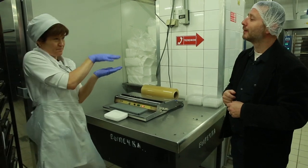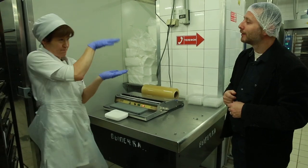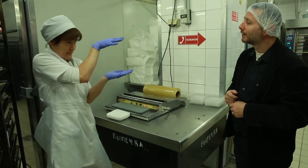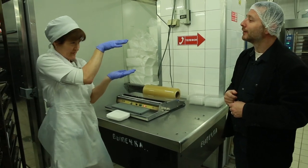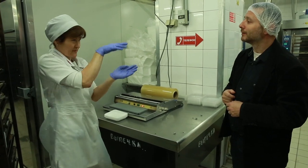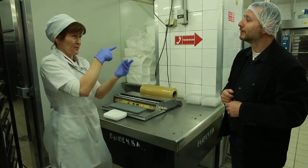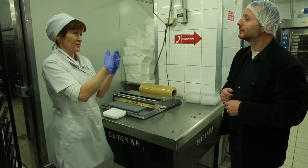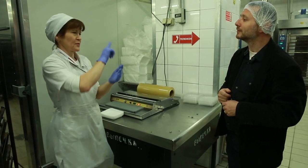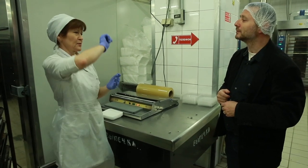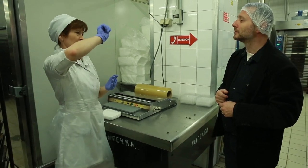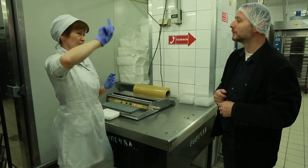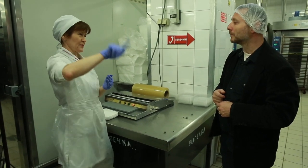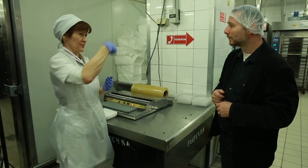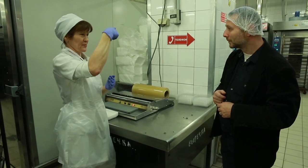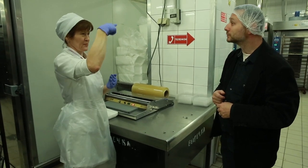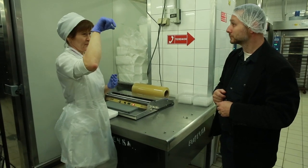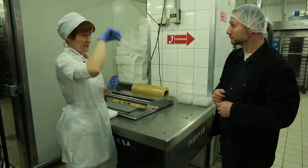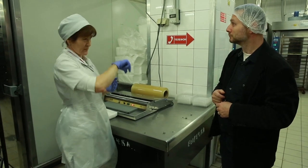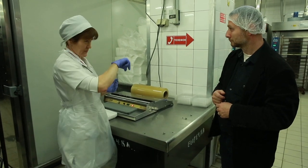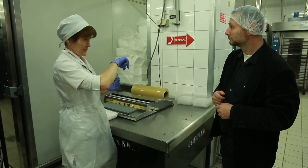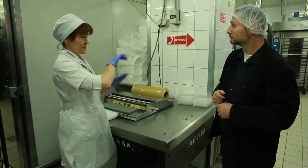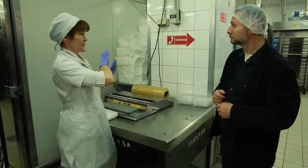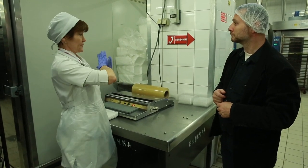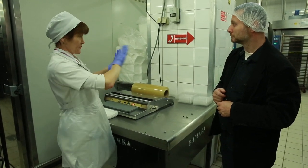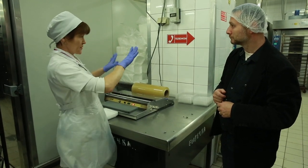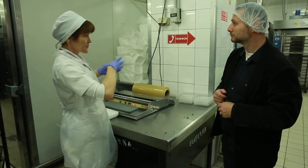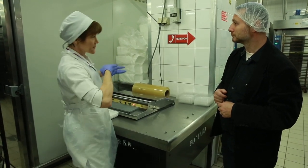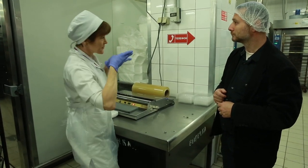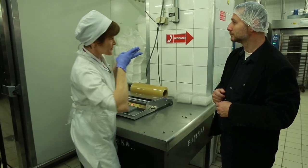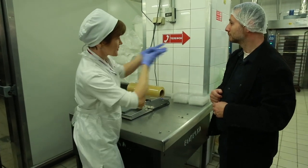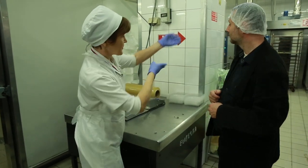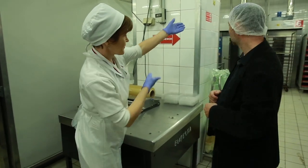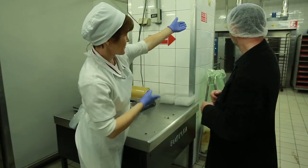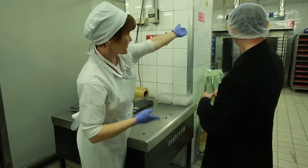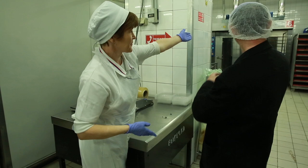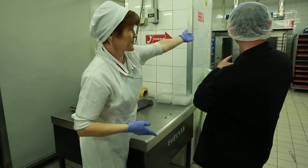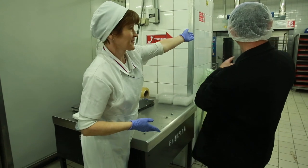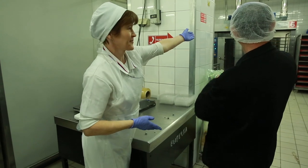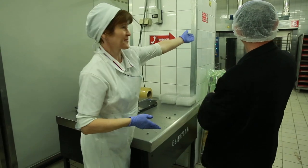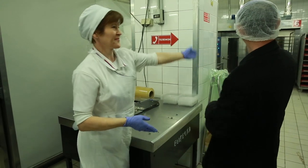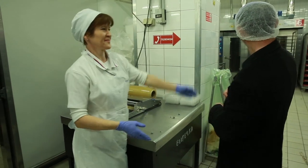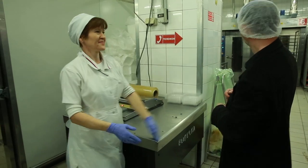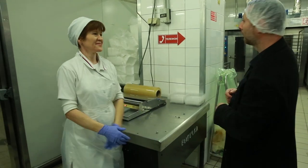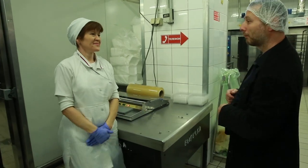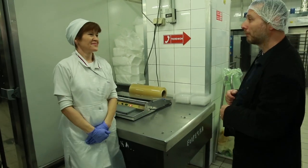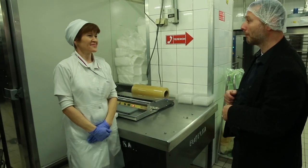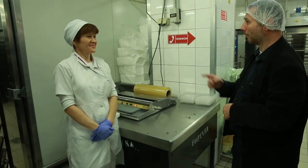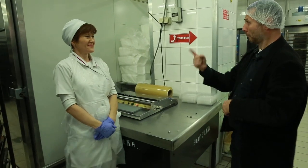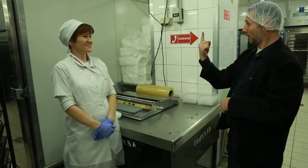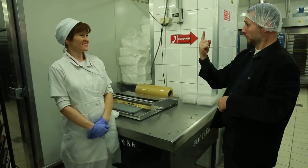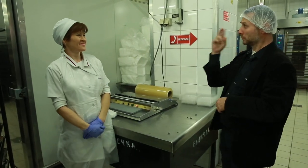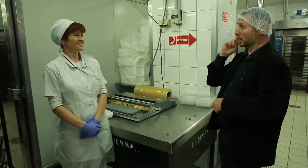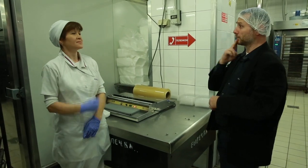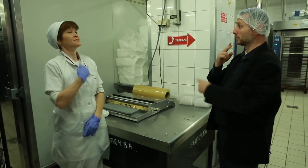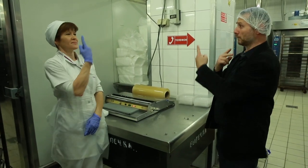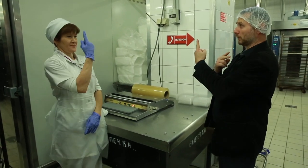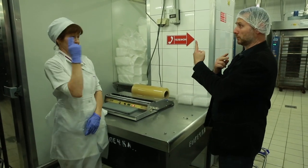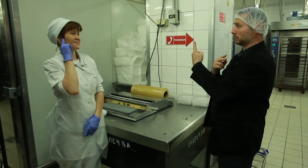the bread rises. That usually takes a hour and half, then I transfer them to another oven for the final bake. Arkady: Are you the only Deaf person in this department?